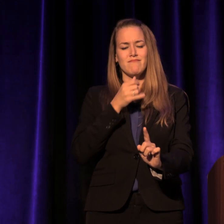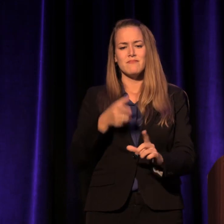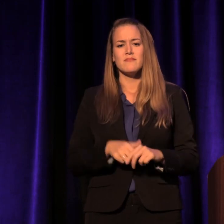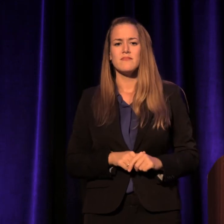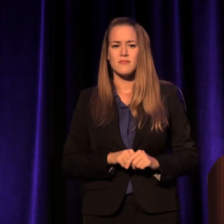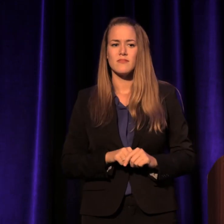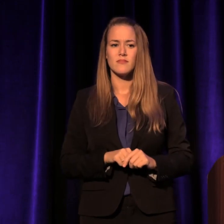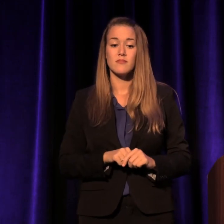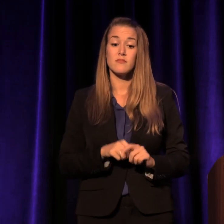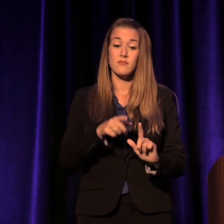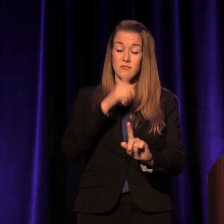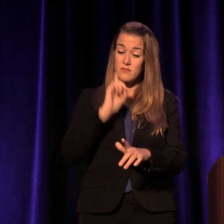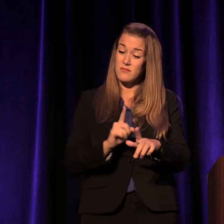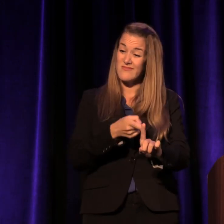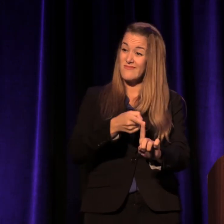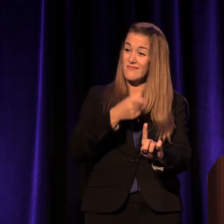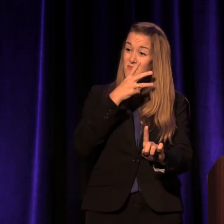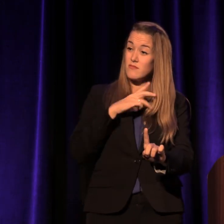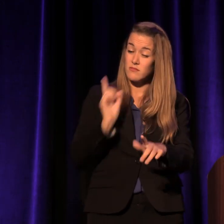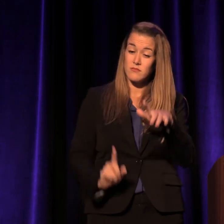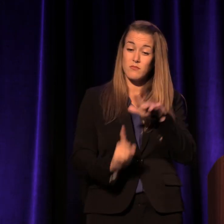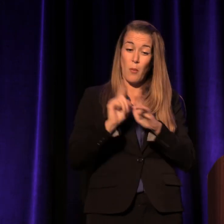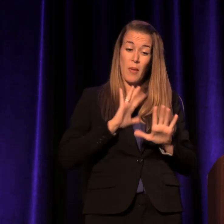when she showed up, what she had in her